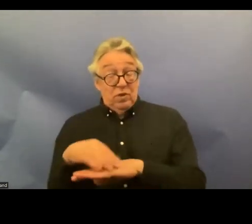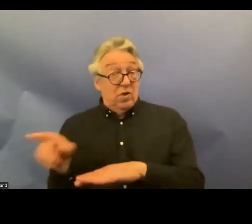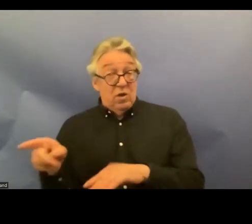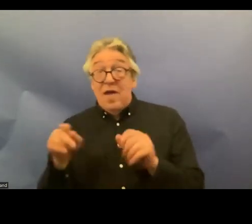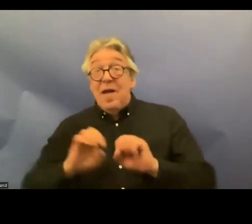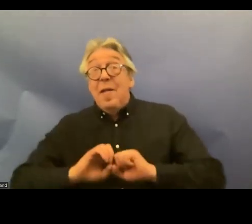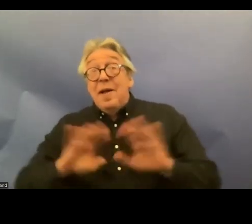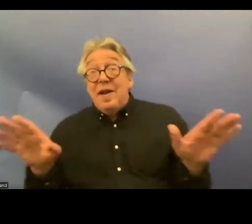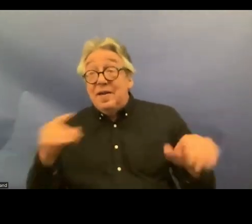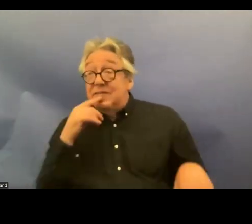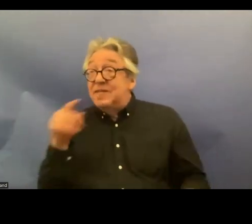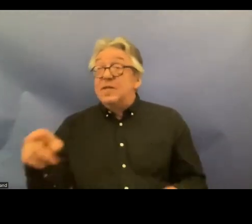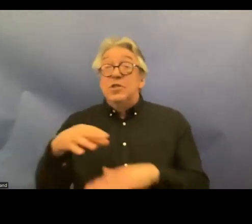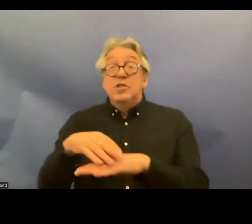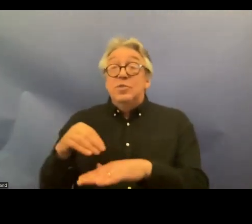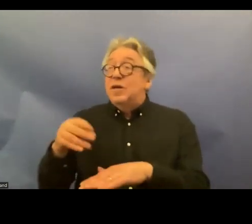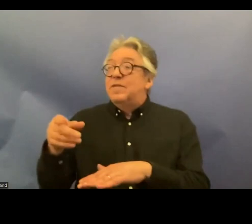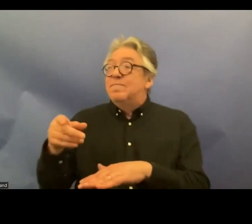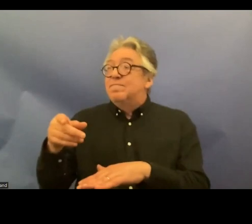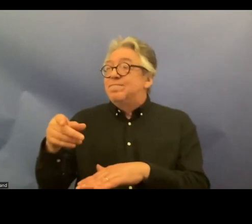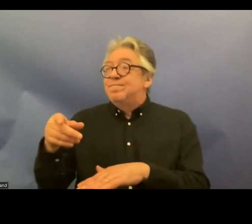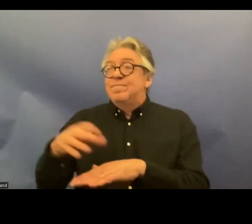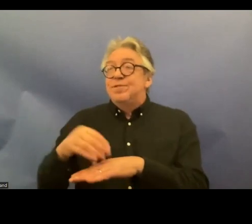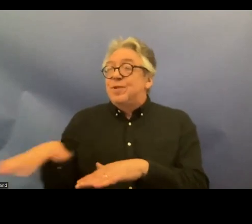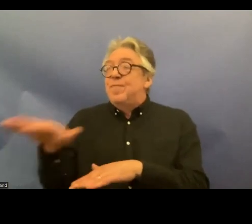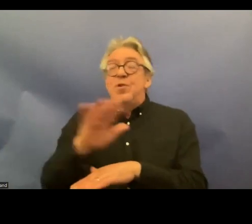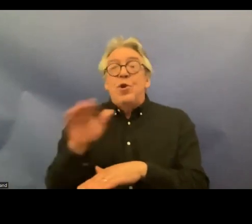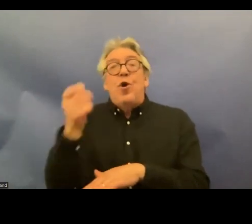of understanding and knowledge of the crpd in Sweden and I quote um the